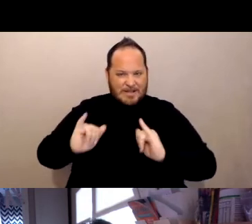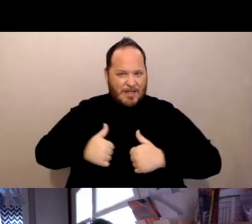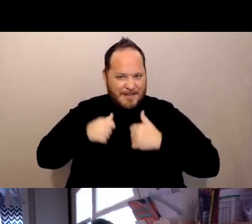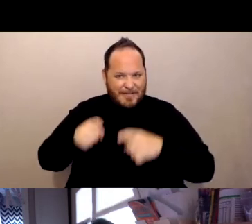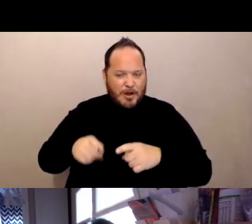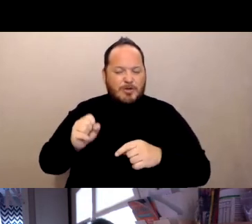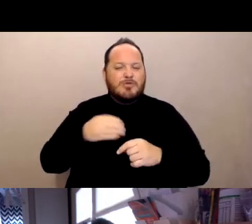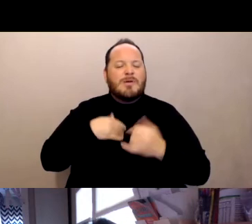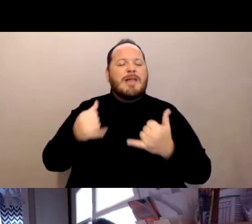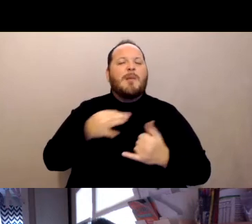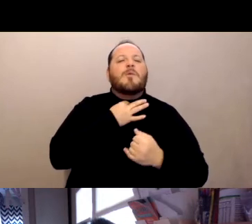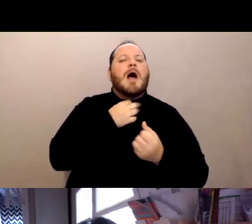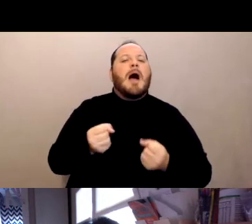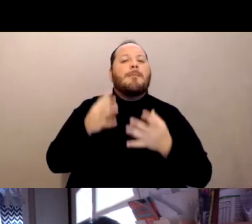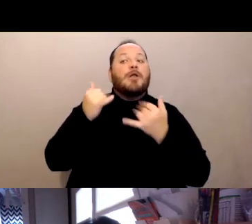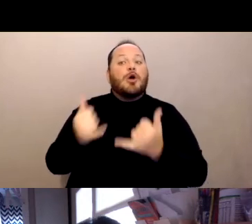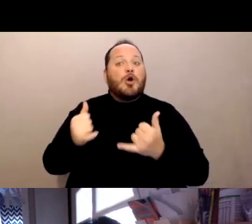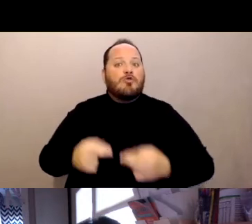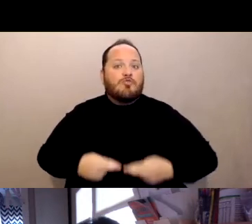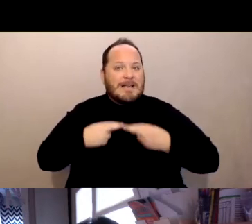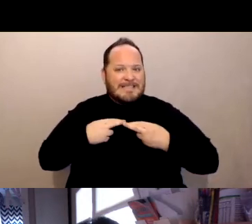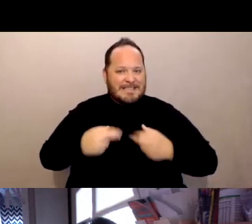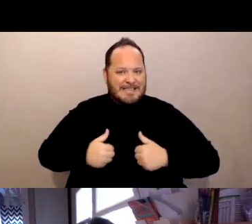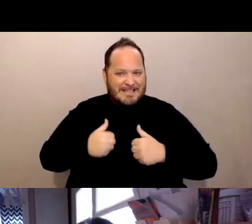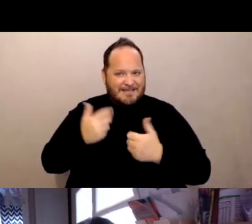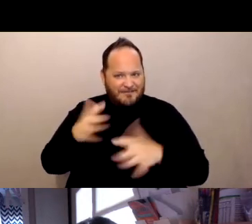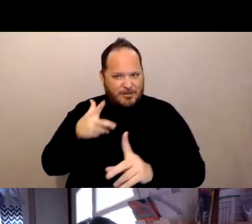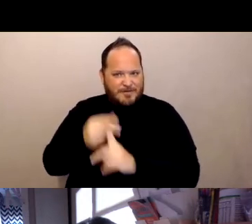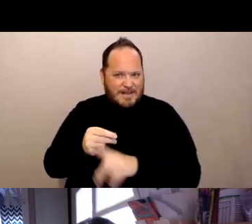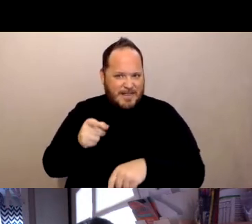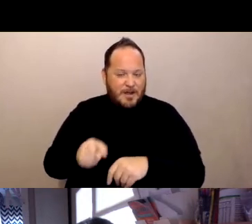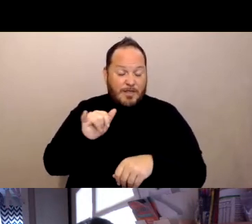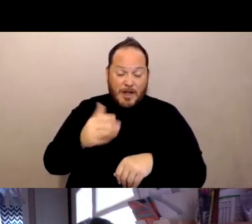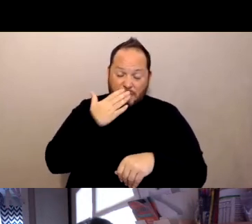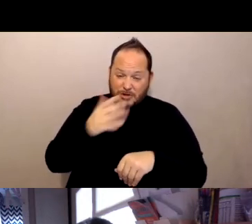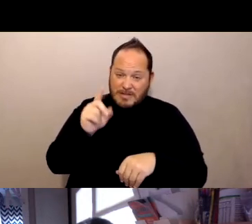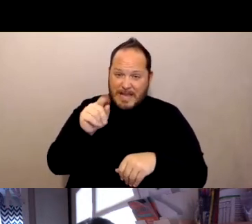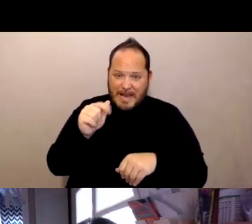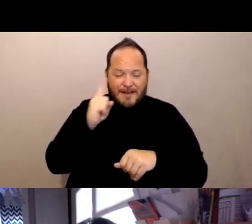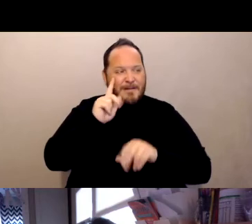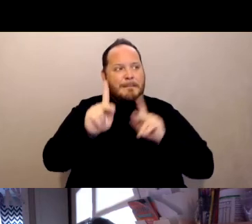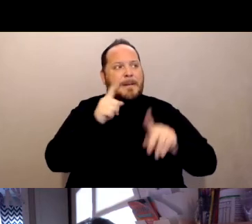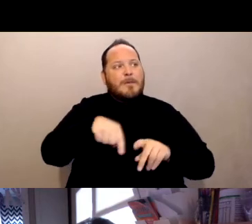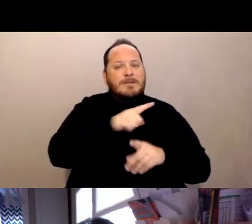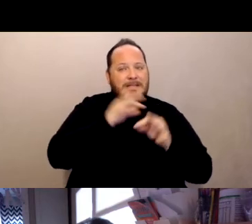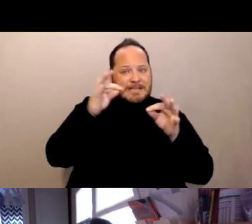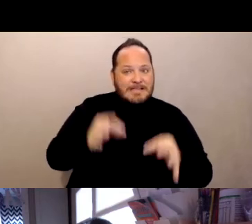This would be useful data for people who are trying to decide whether they want their loved one or they themselves want to live